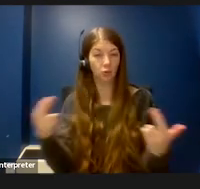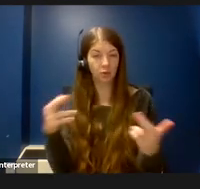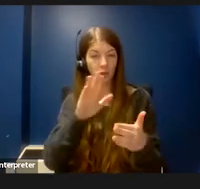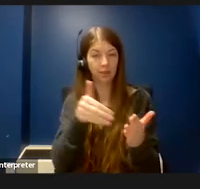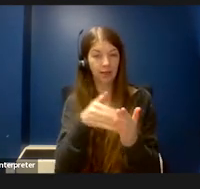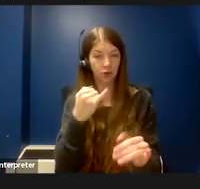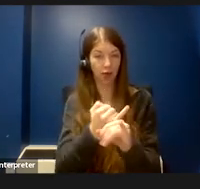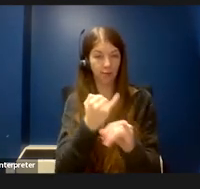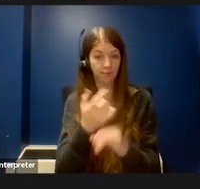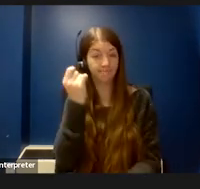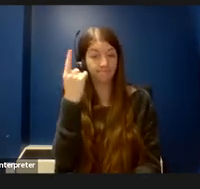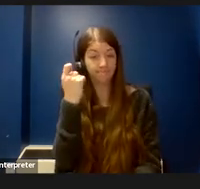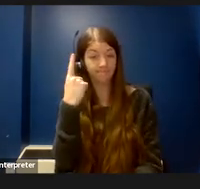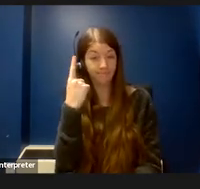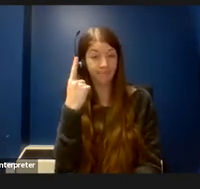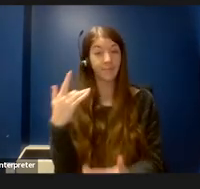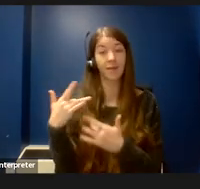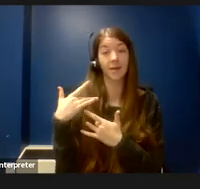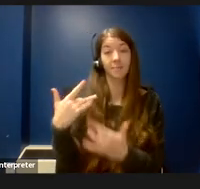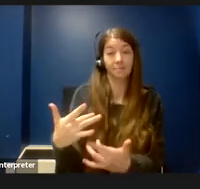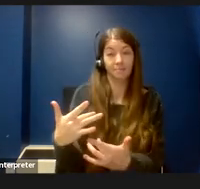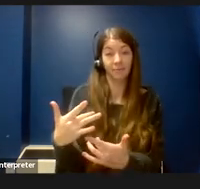they usually cater towards undergraduate students.